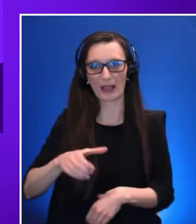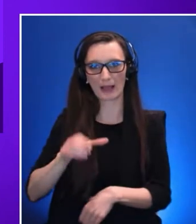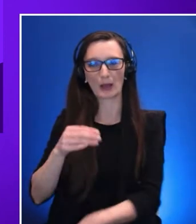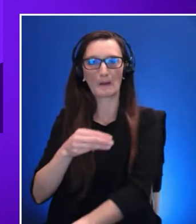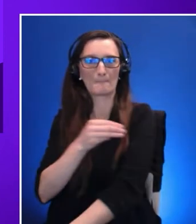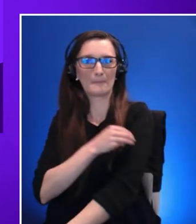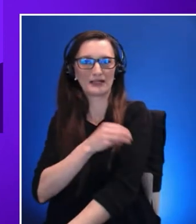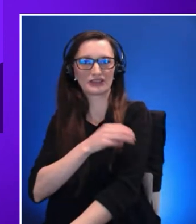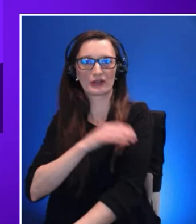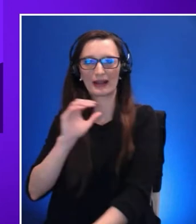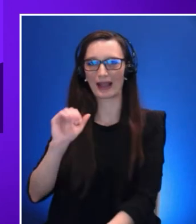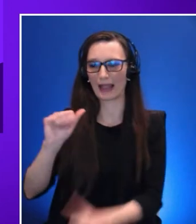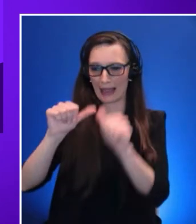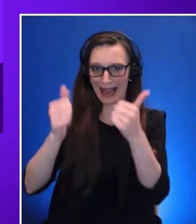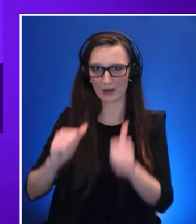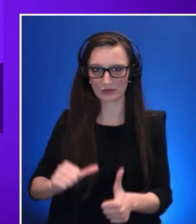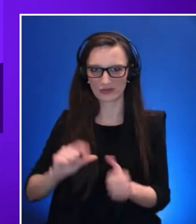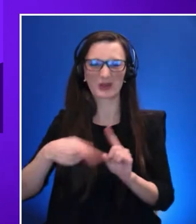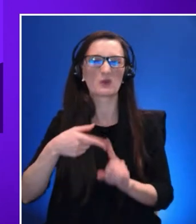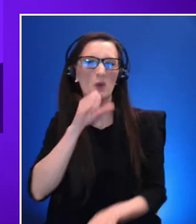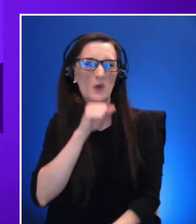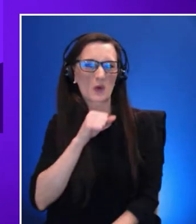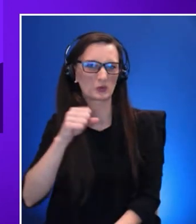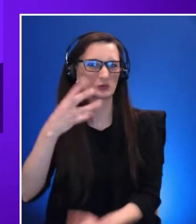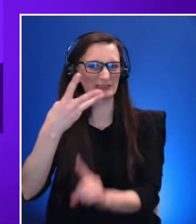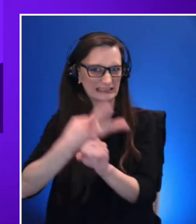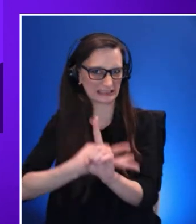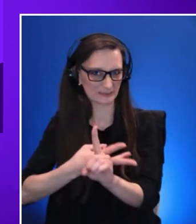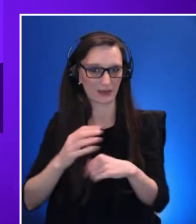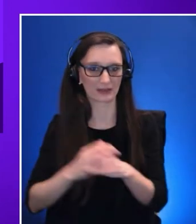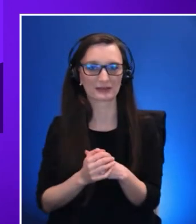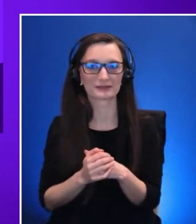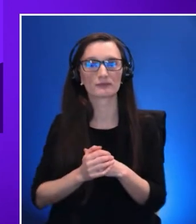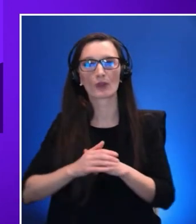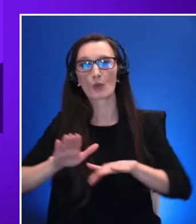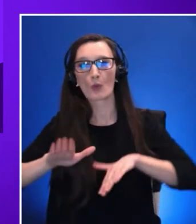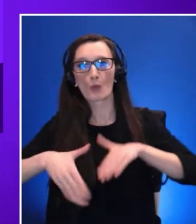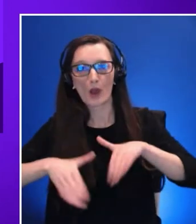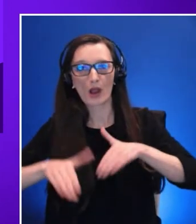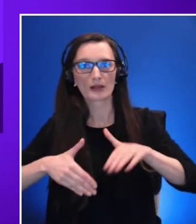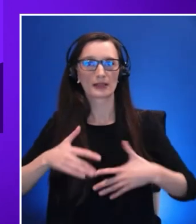with SMA things like walking breathing talking and even swallowing can be difficult.